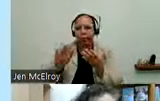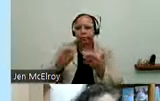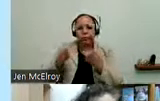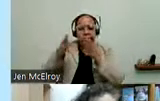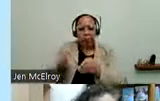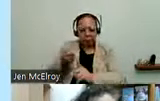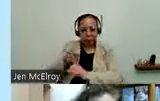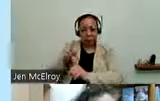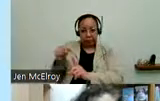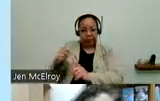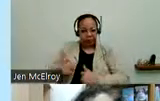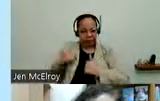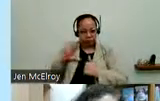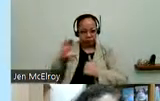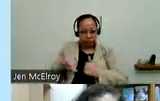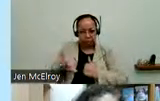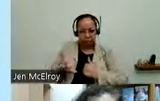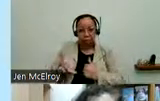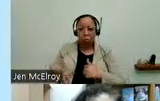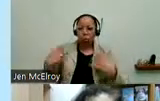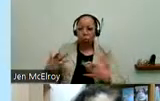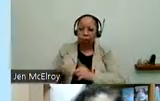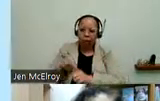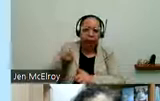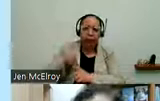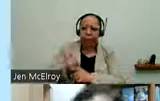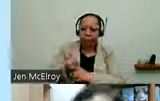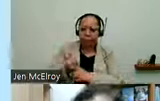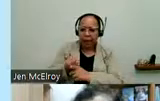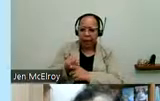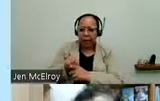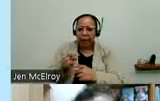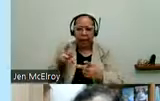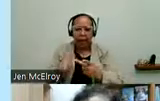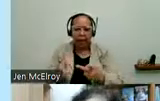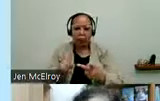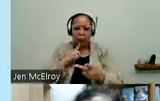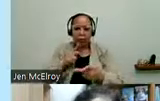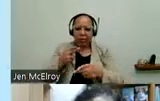someone with a disability in Chicago who has made an impact and whose name